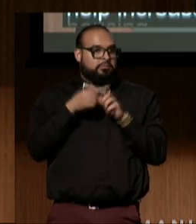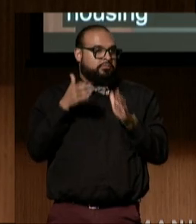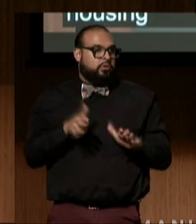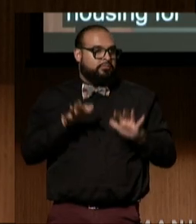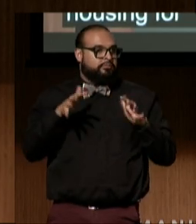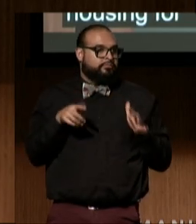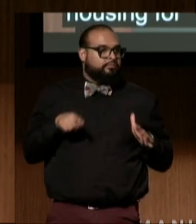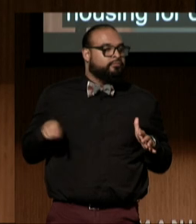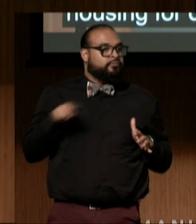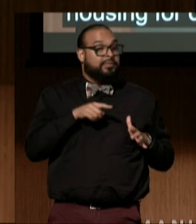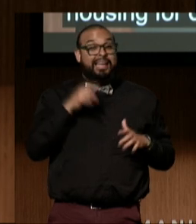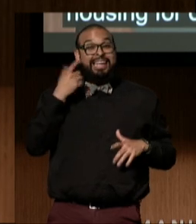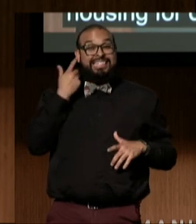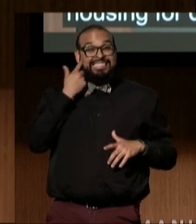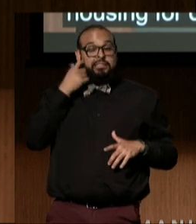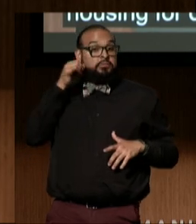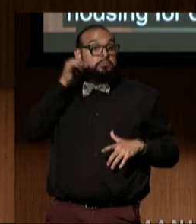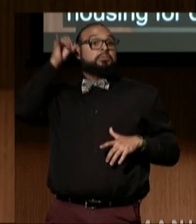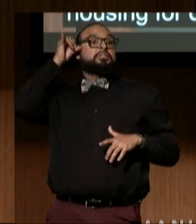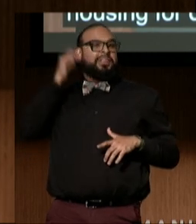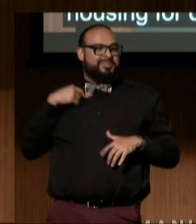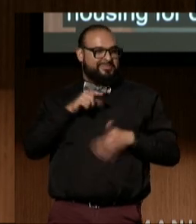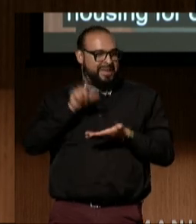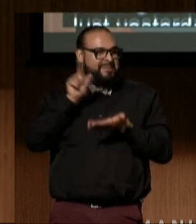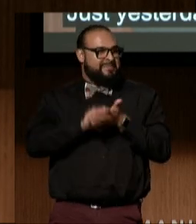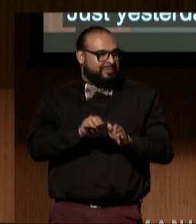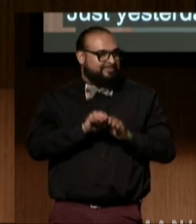Just yesterday, we published a piece on the impact